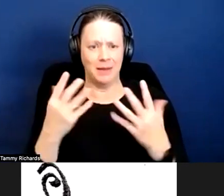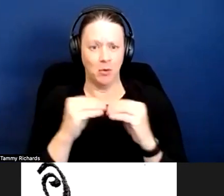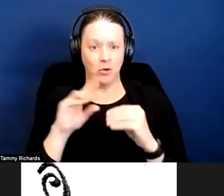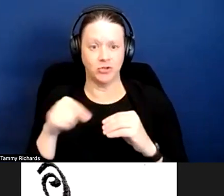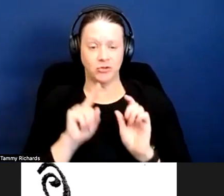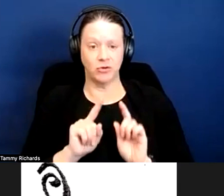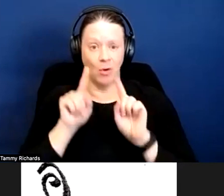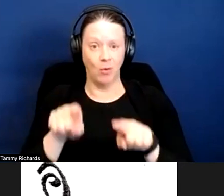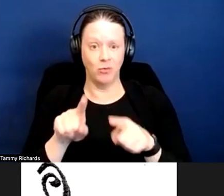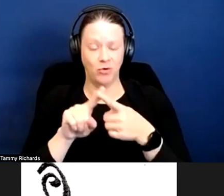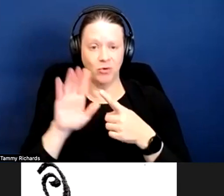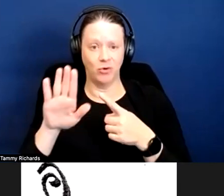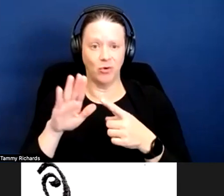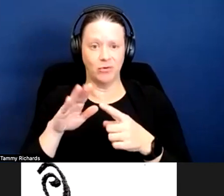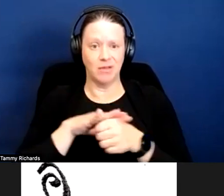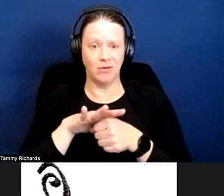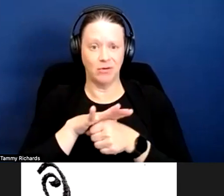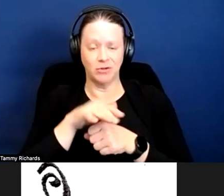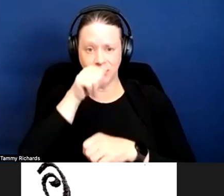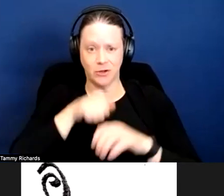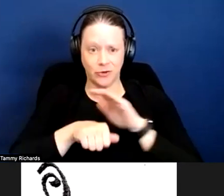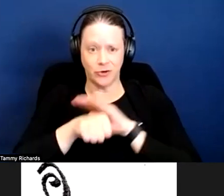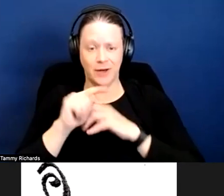local shelter and picking up an animal.